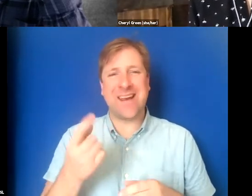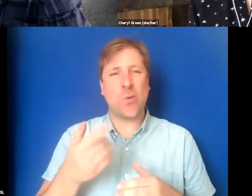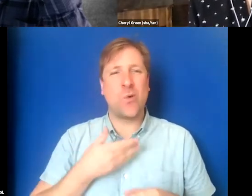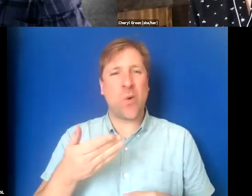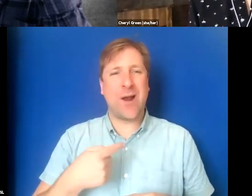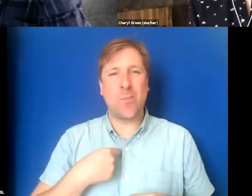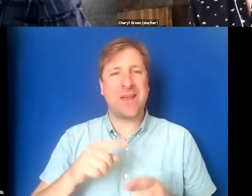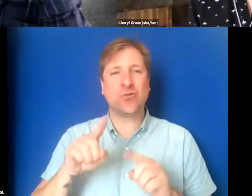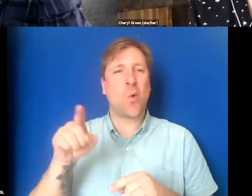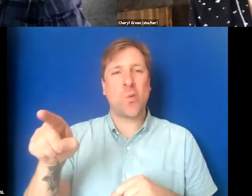Just go to that company.